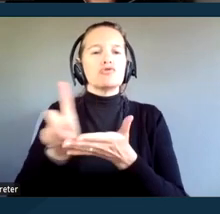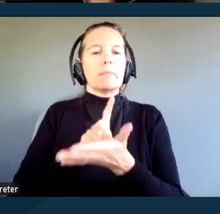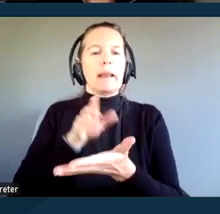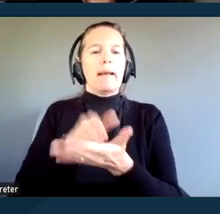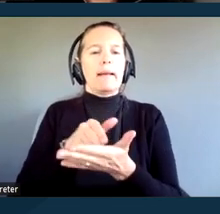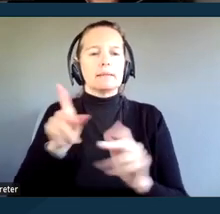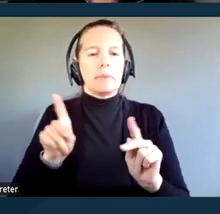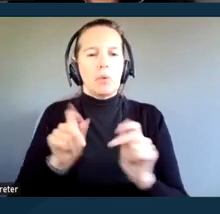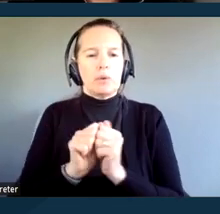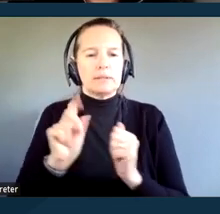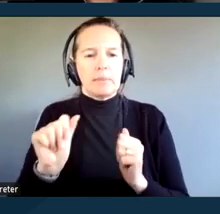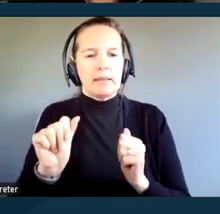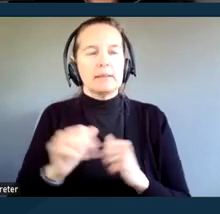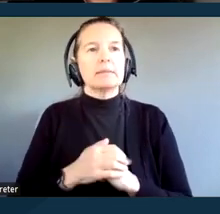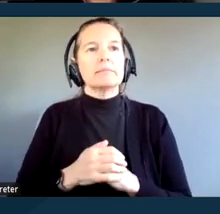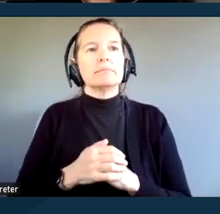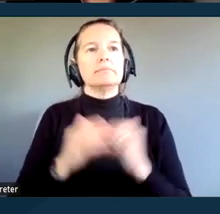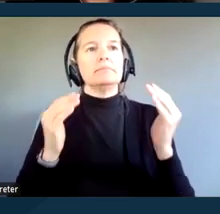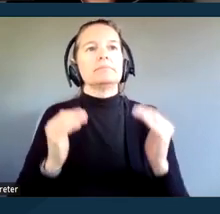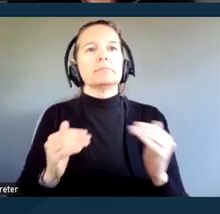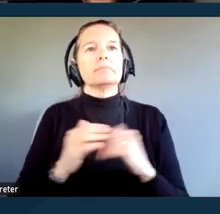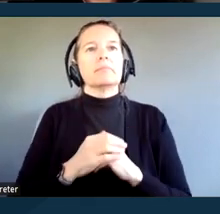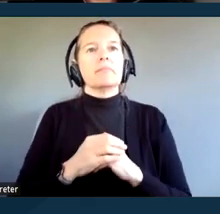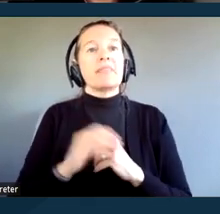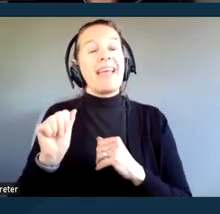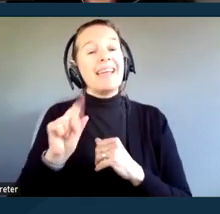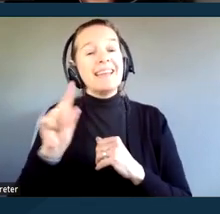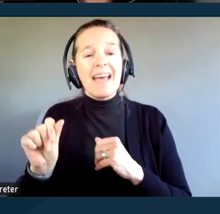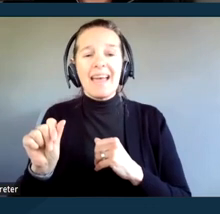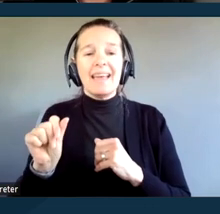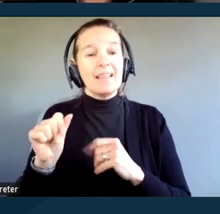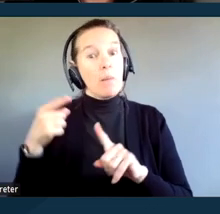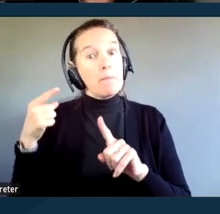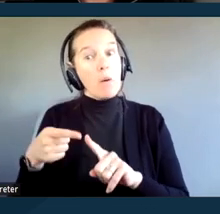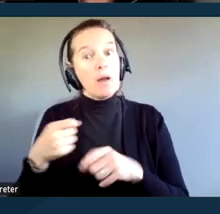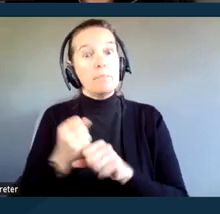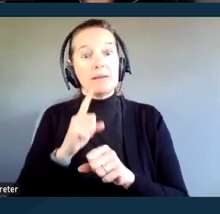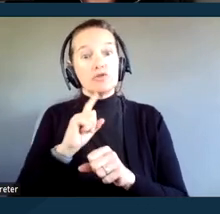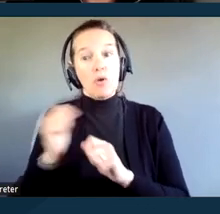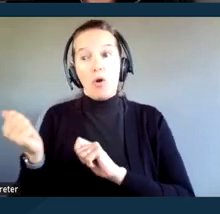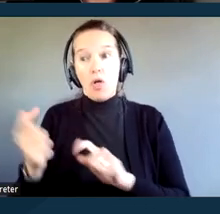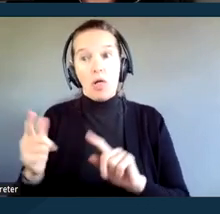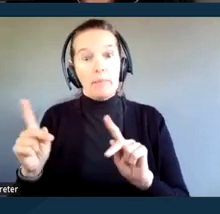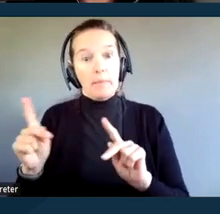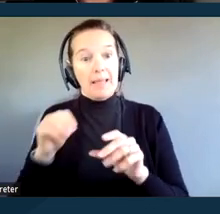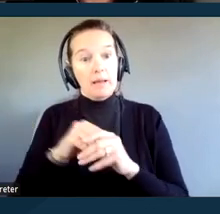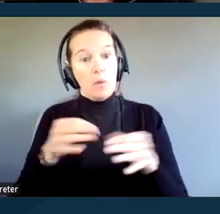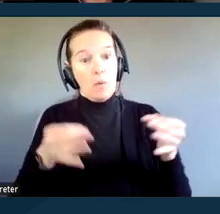And the ADA is intended to ensure that all court users with disabilities have equal and full access to the court system.